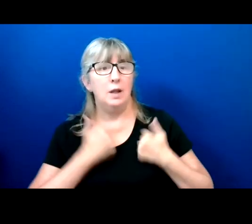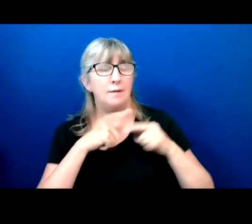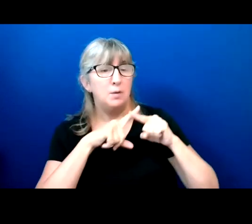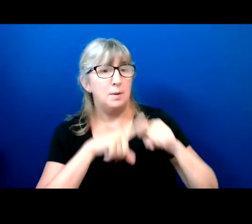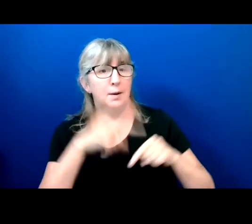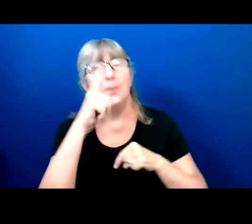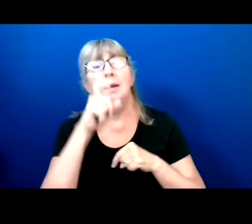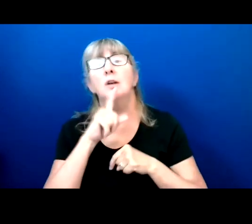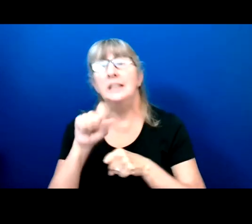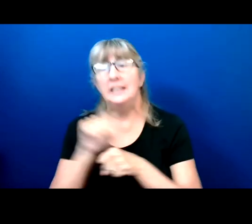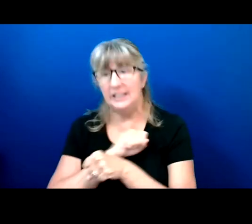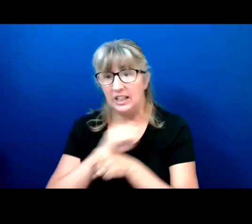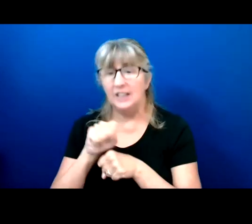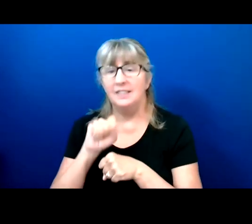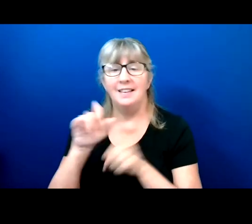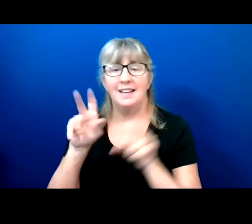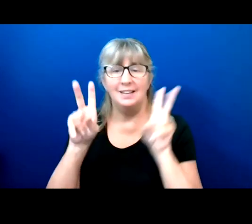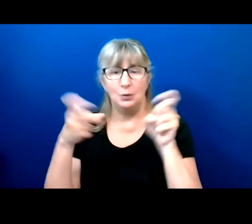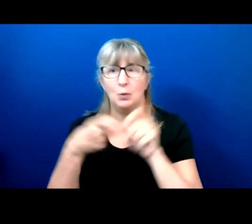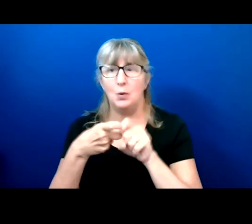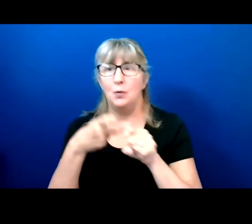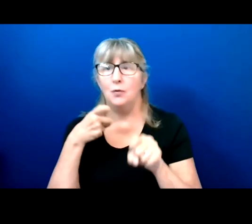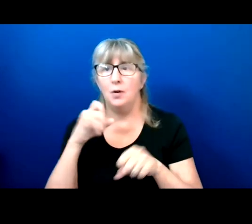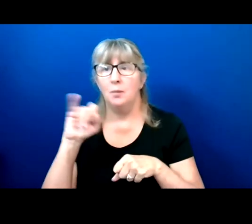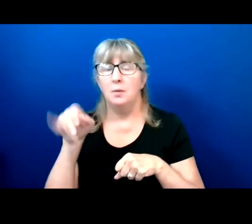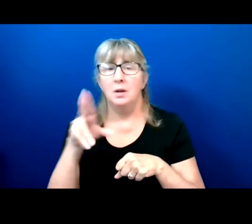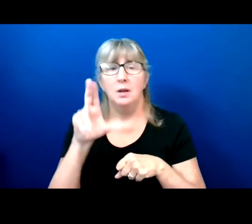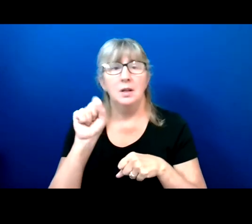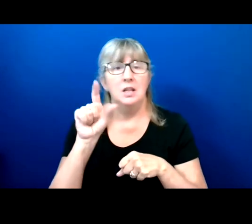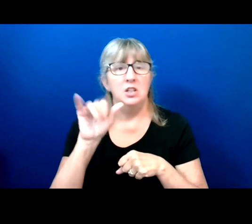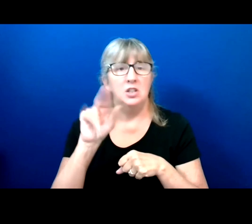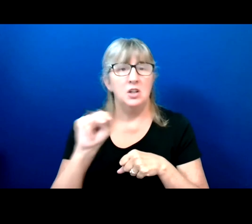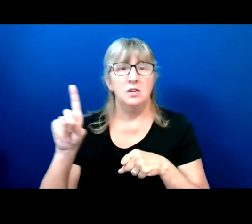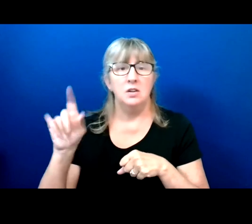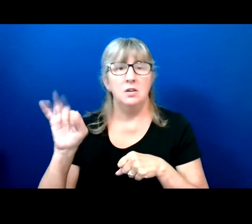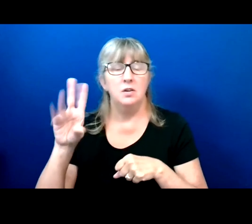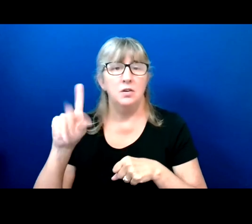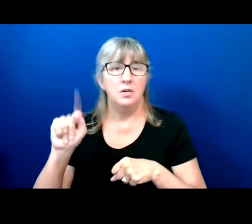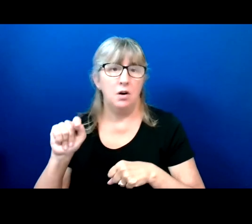And that is a quote from Justin Dart, the grandfather of the A.D.A.